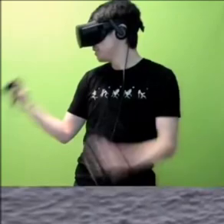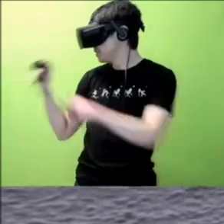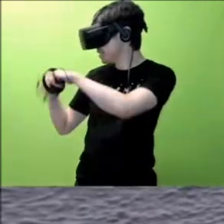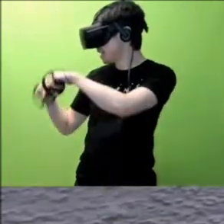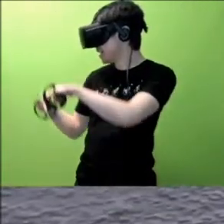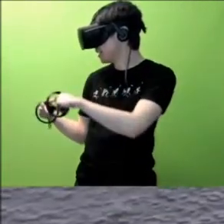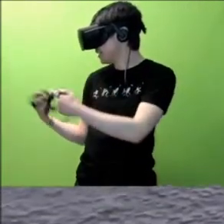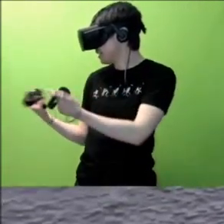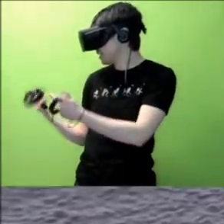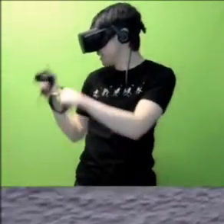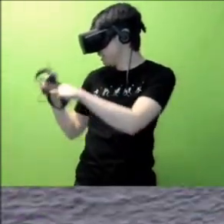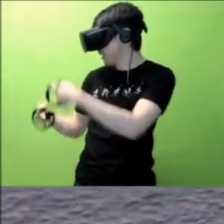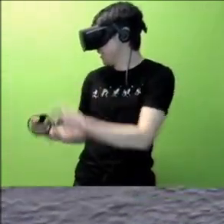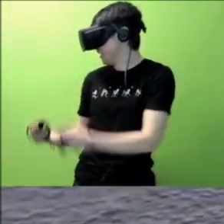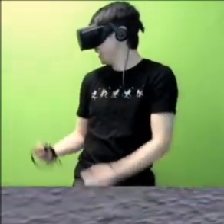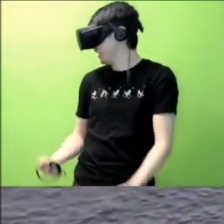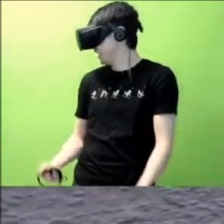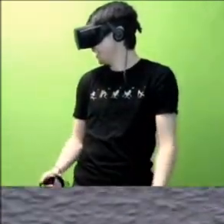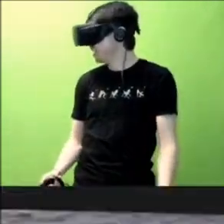I can't sign that word. - I can't sign too